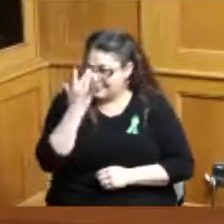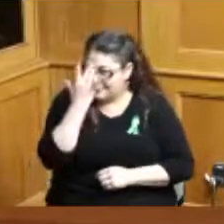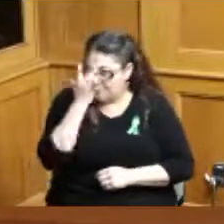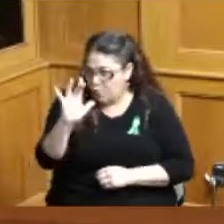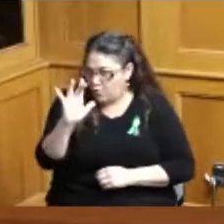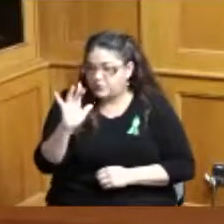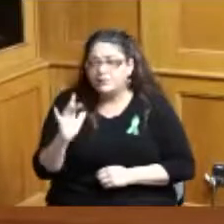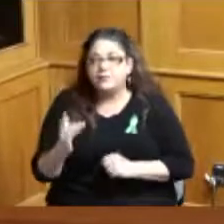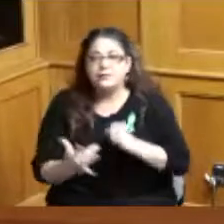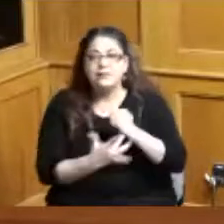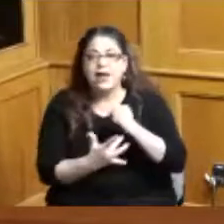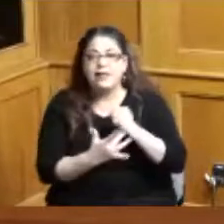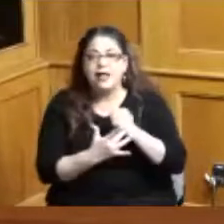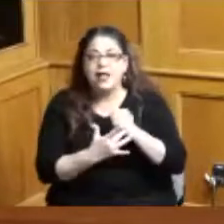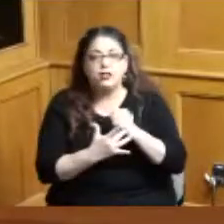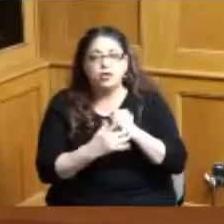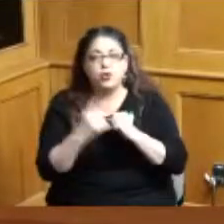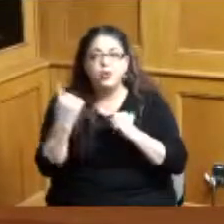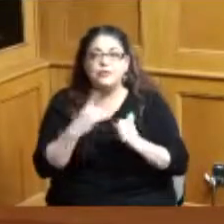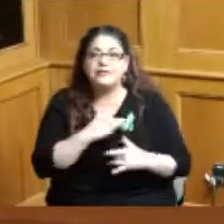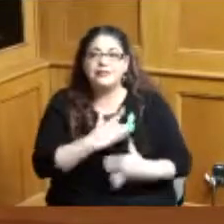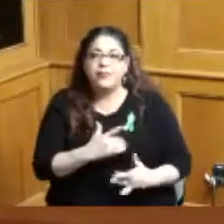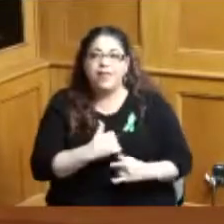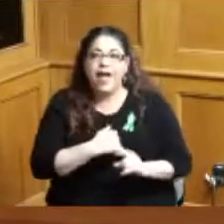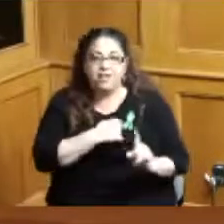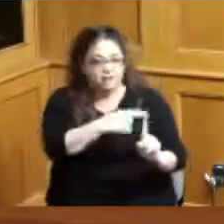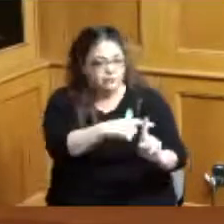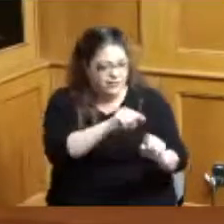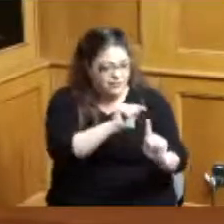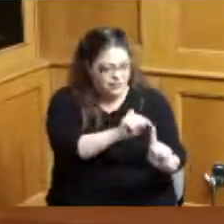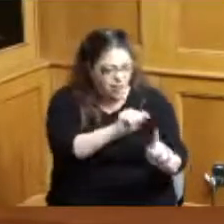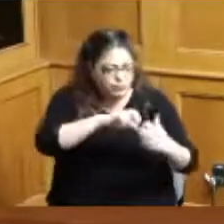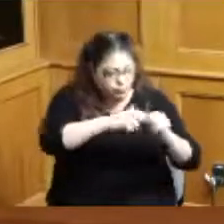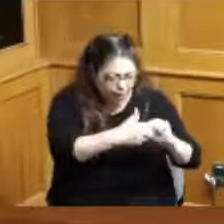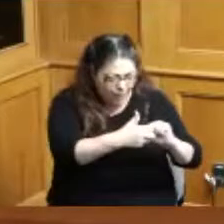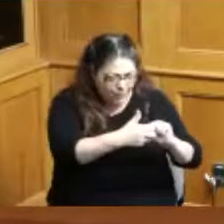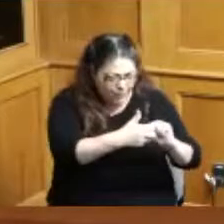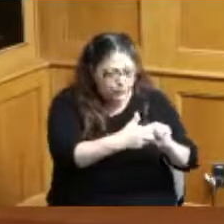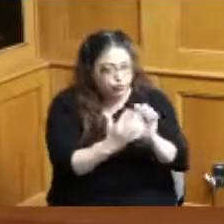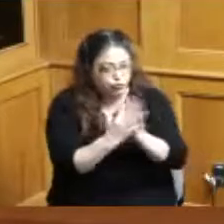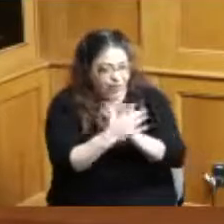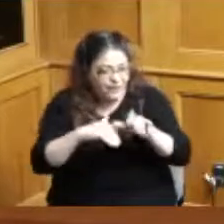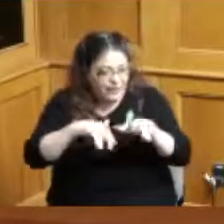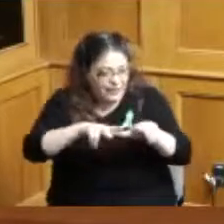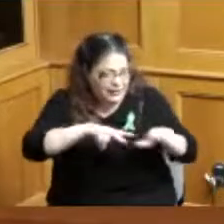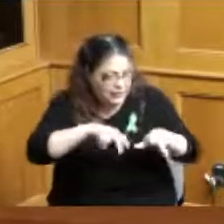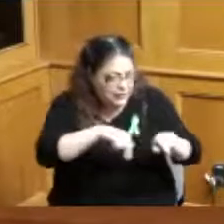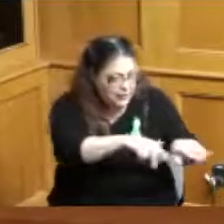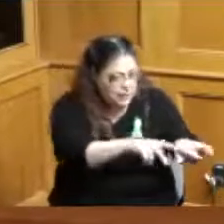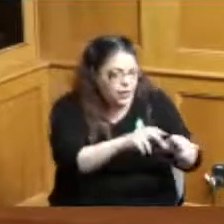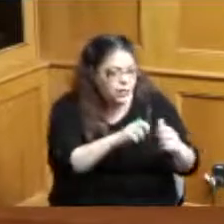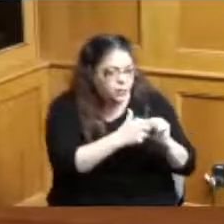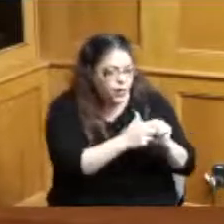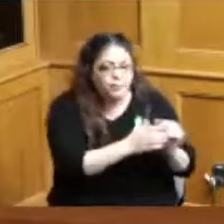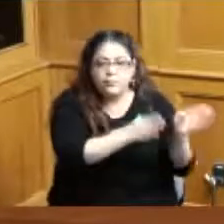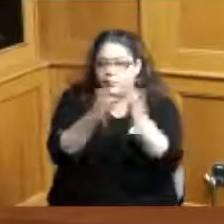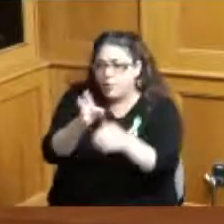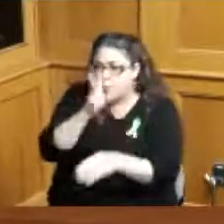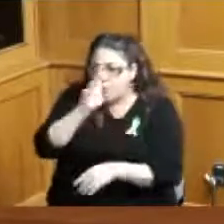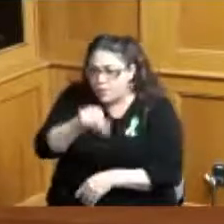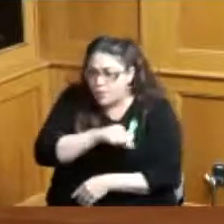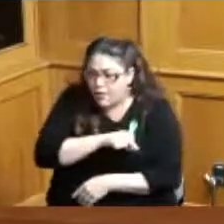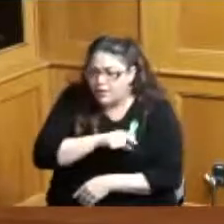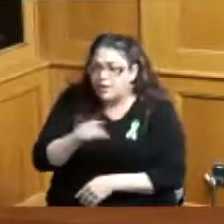trying to solve whether it's traffic pedestrian issues water quality etc MSD is doing a lot of